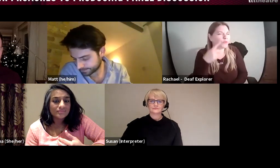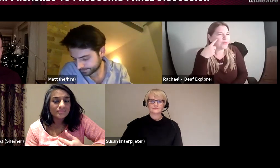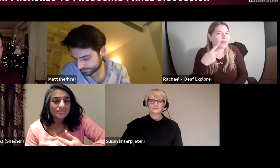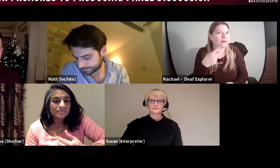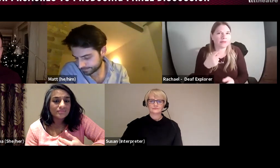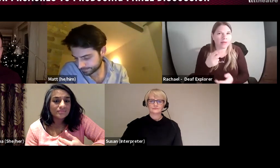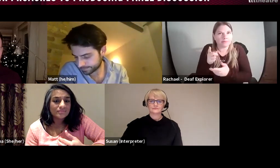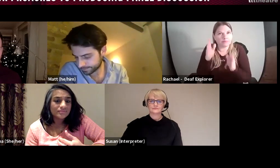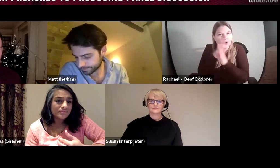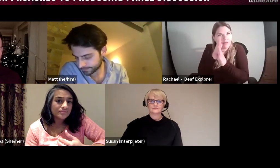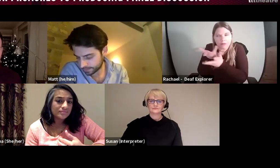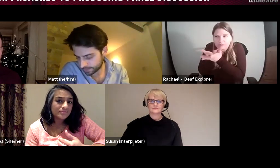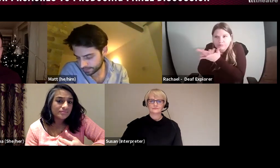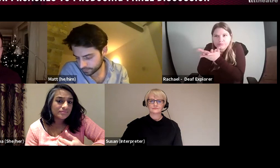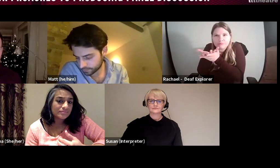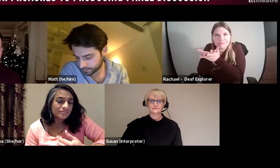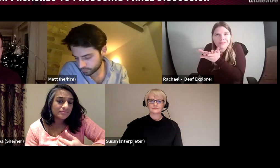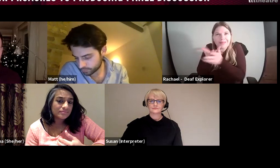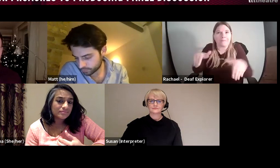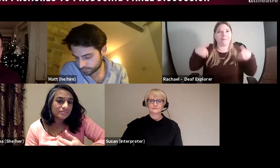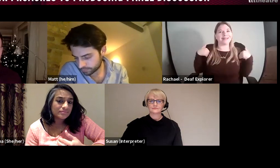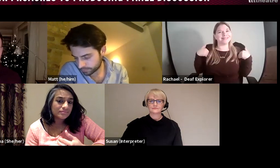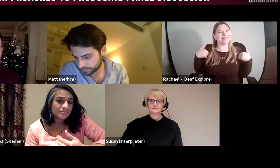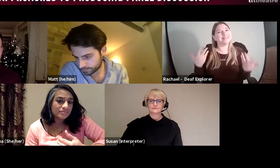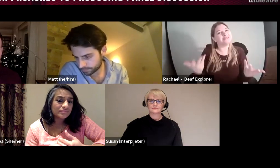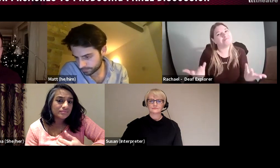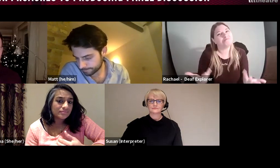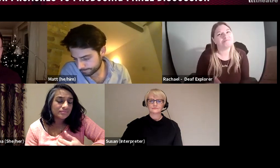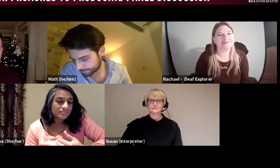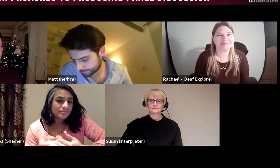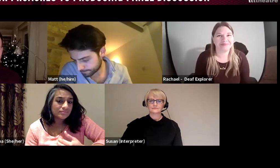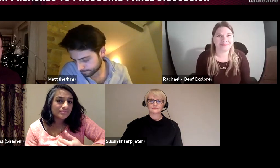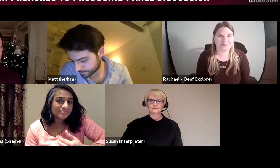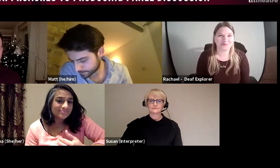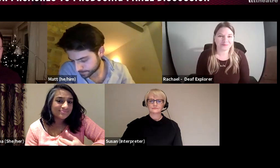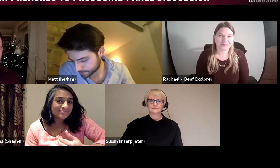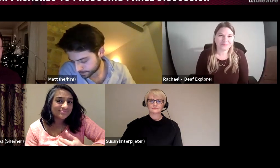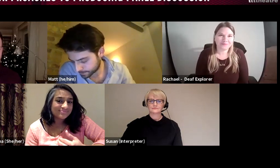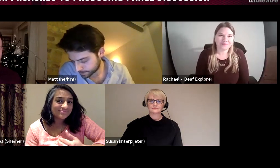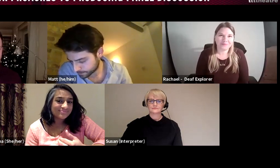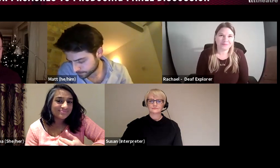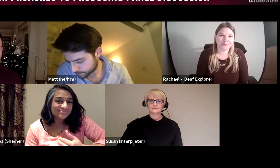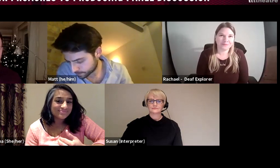artists to ask questions, to be a sounding board to have private chats, supportive chats and then